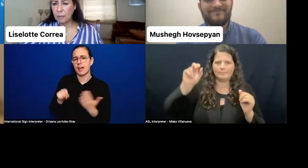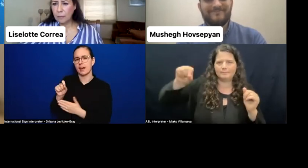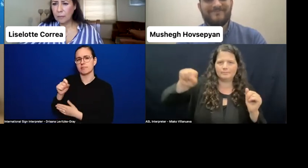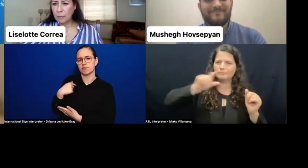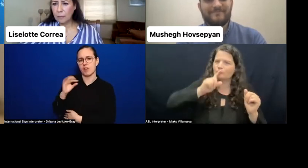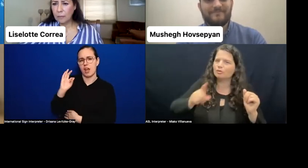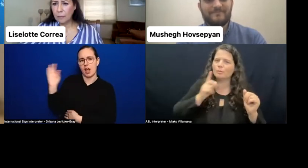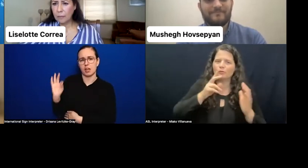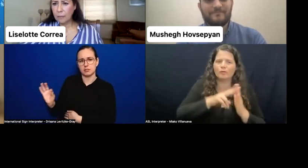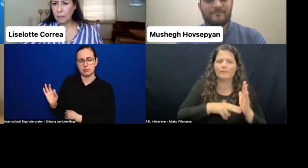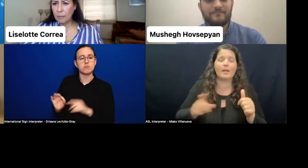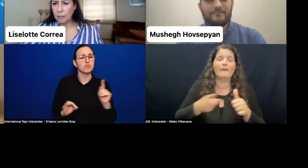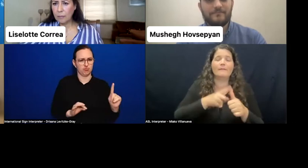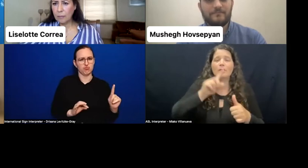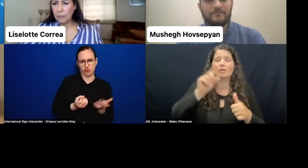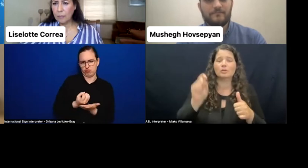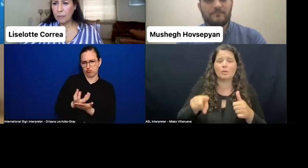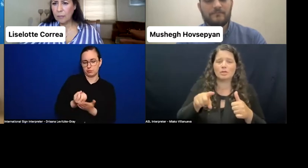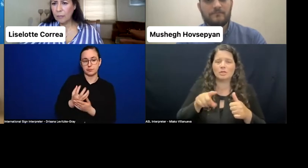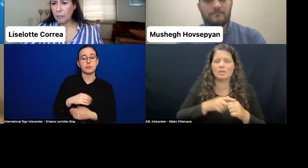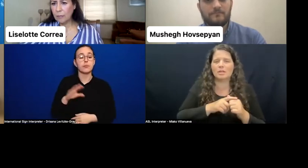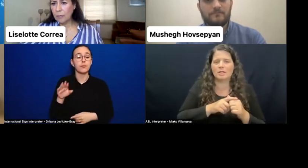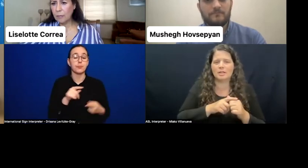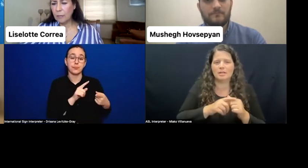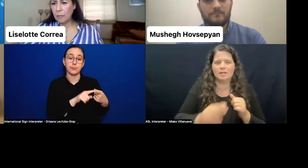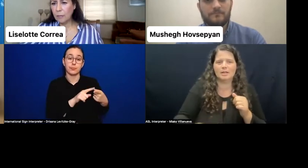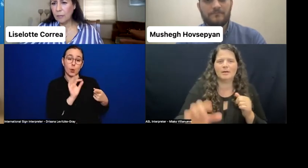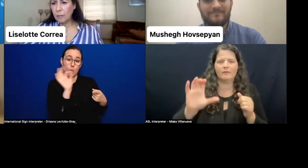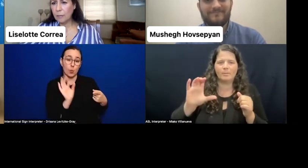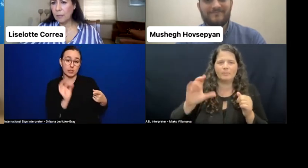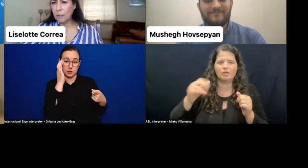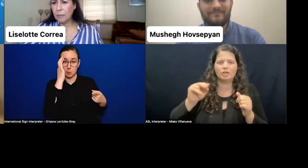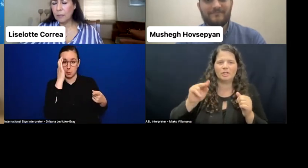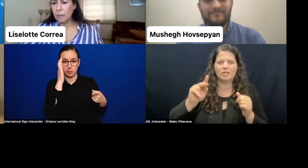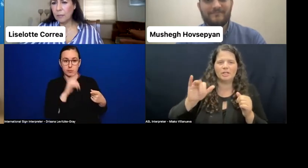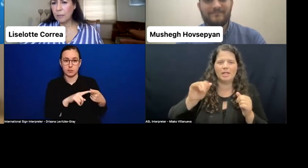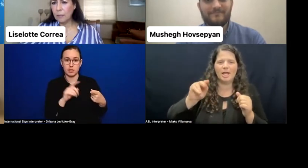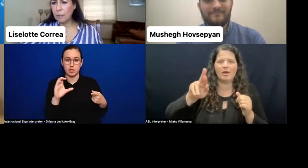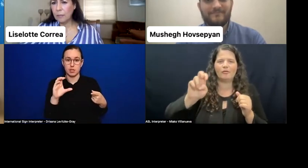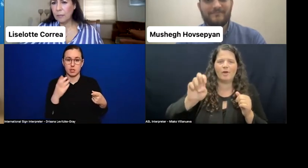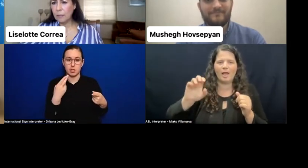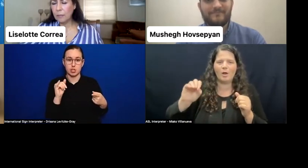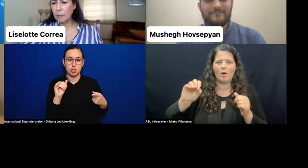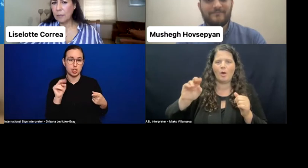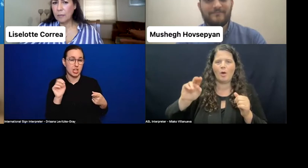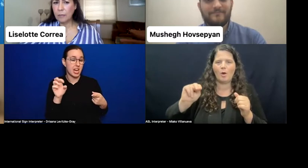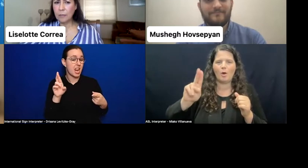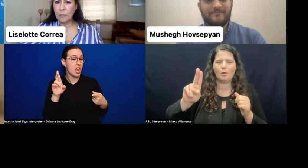The first question is from Cheniere Onuoha. And she or he would like to know if there